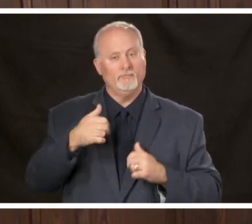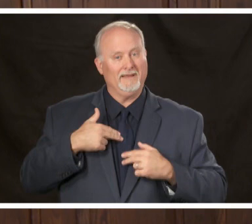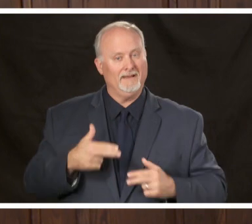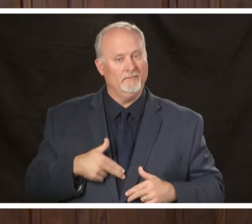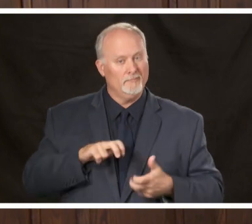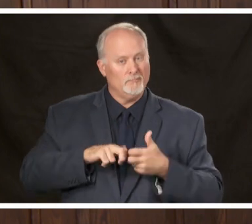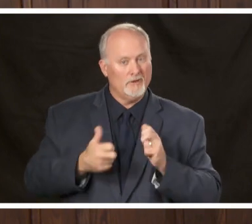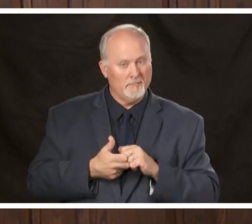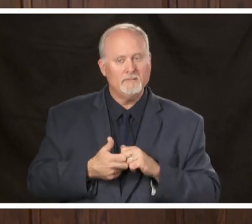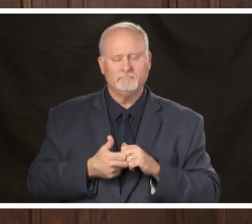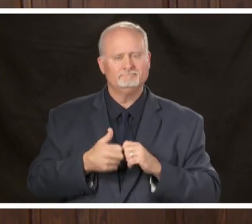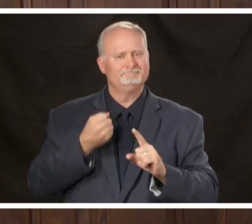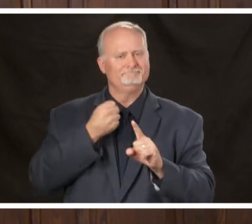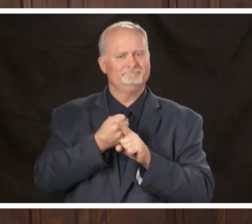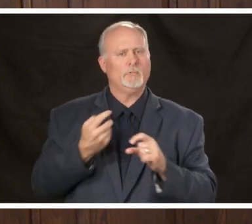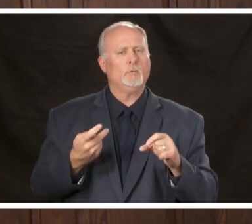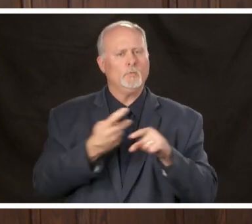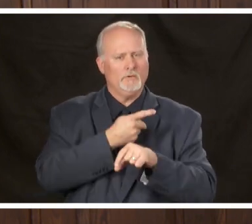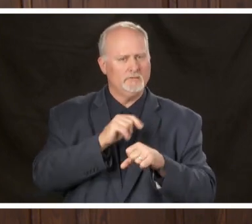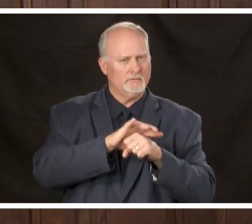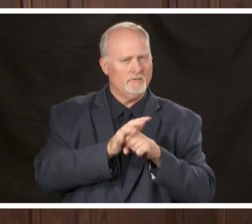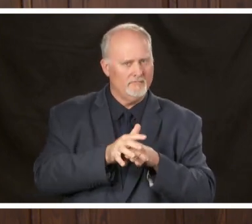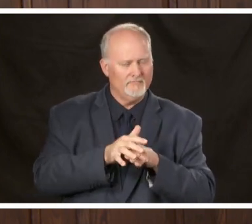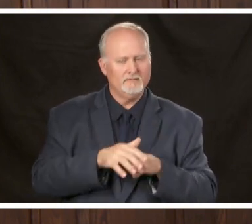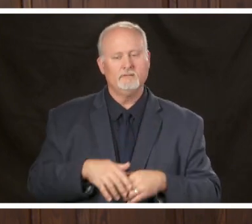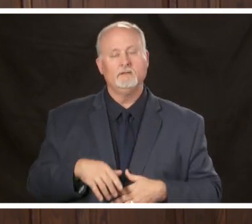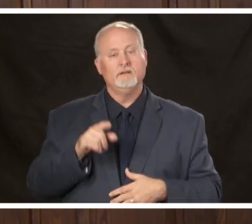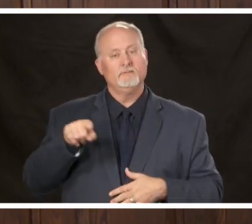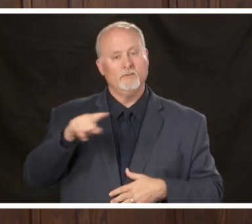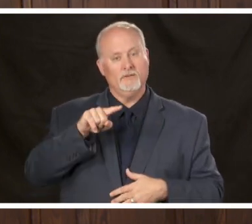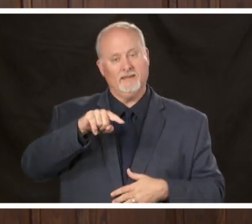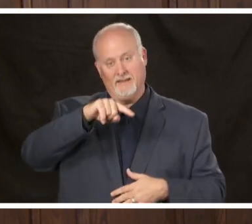heavily impacted by the COVID-19 and we know african-americans are heavily